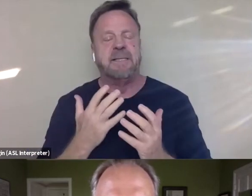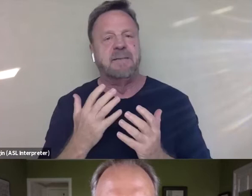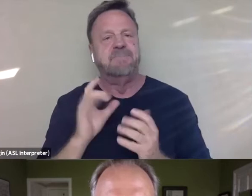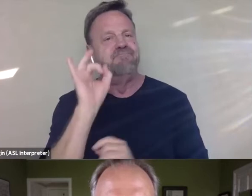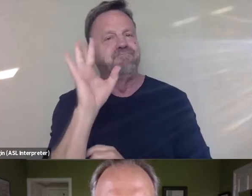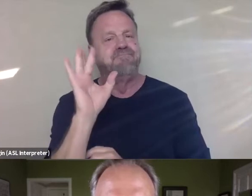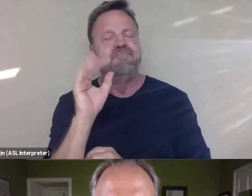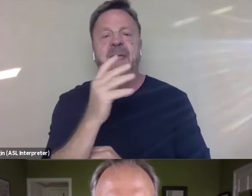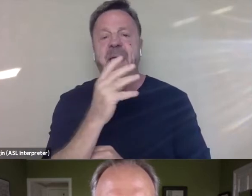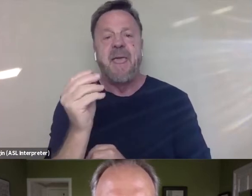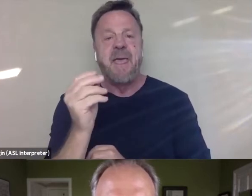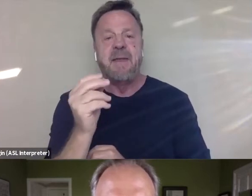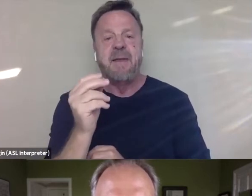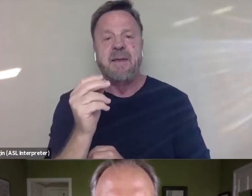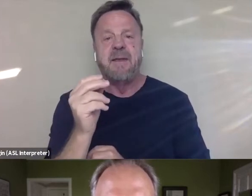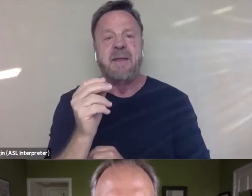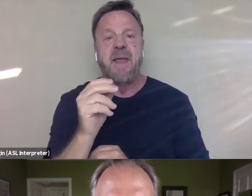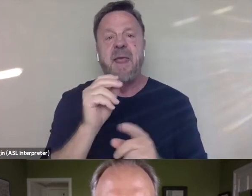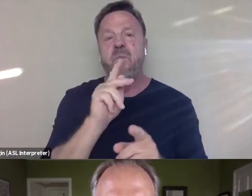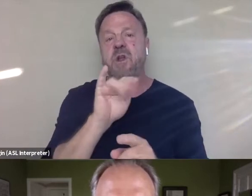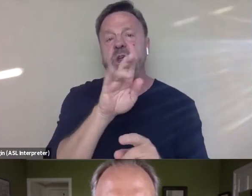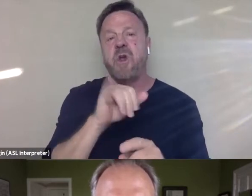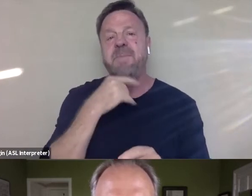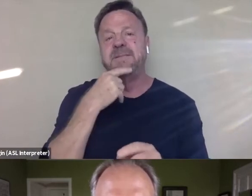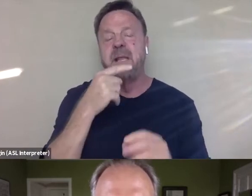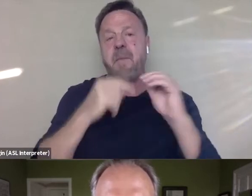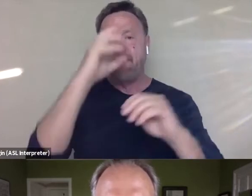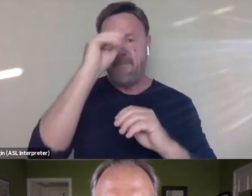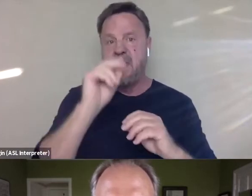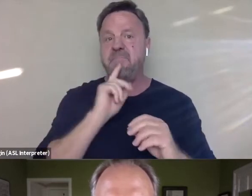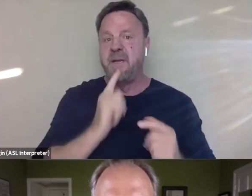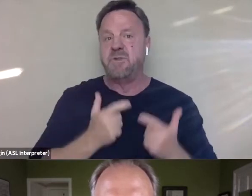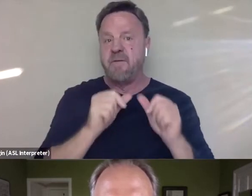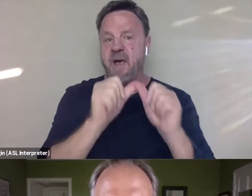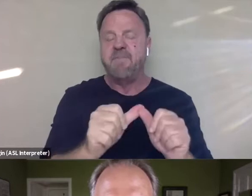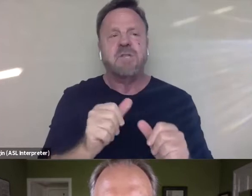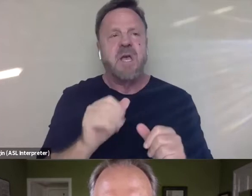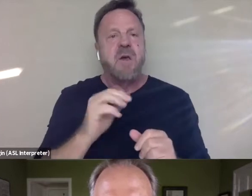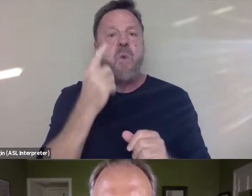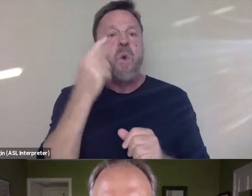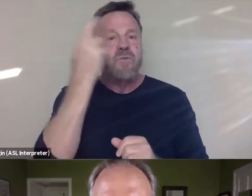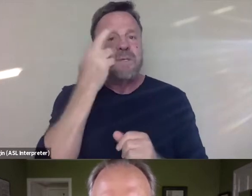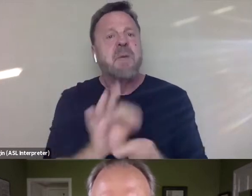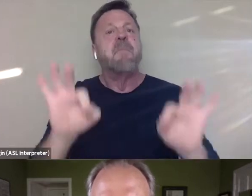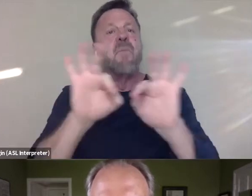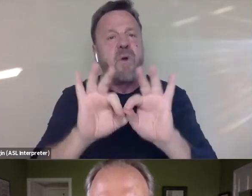And yeah, and actually to Kirby's point about men being survivors. One of the reasons I think it's really important that we talk about this is because it's important